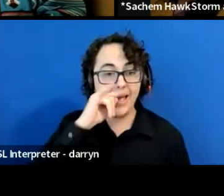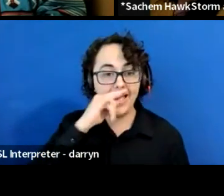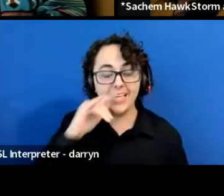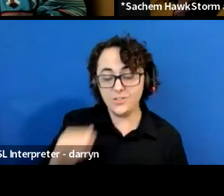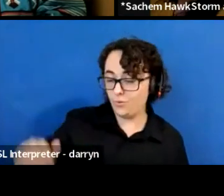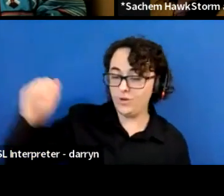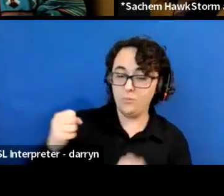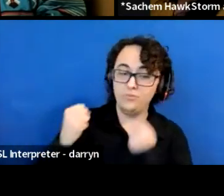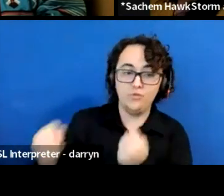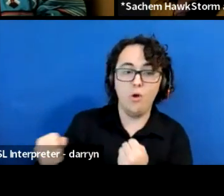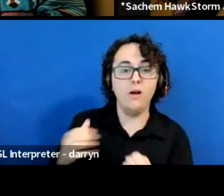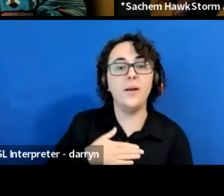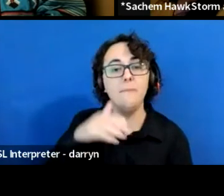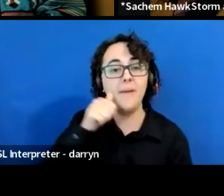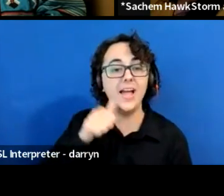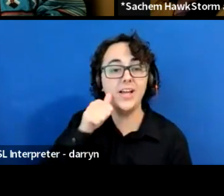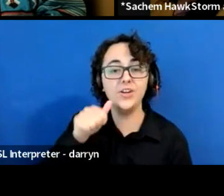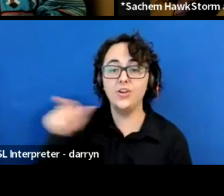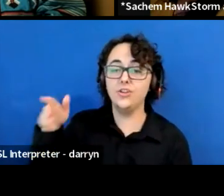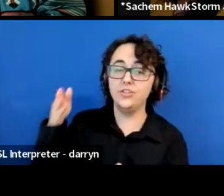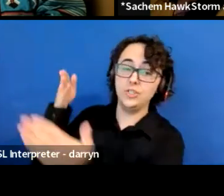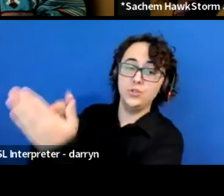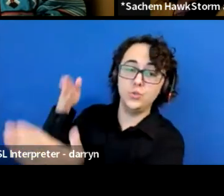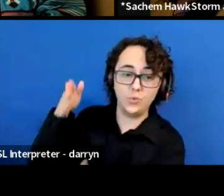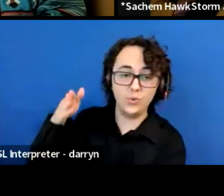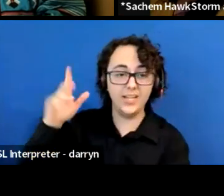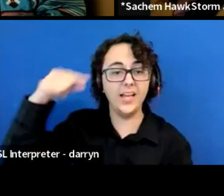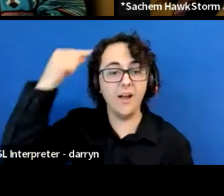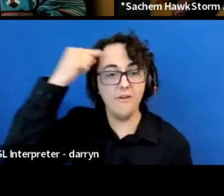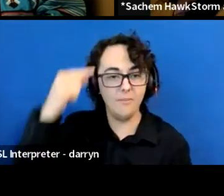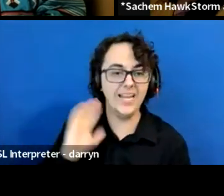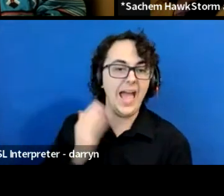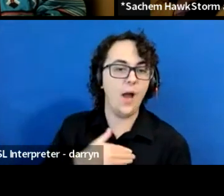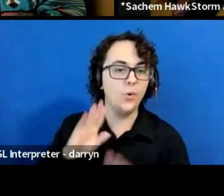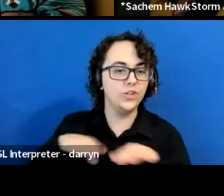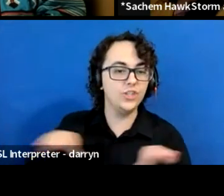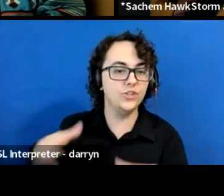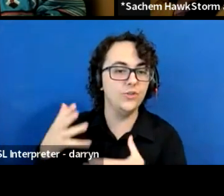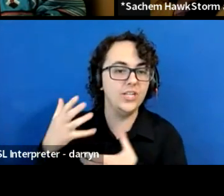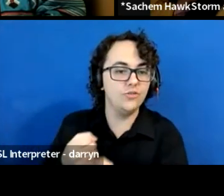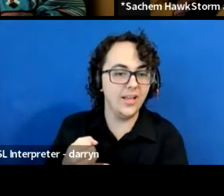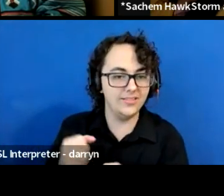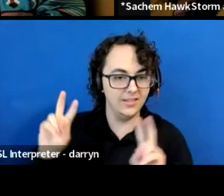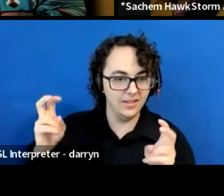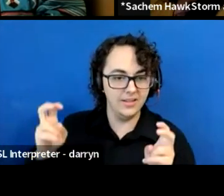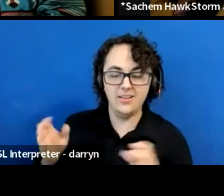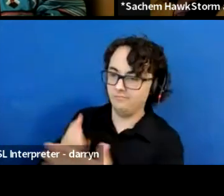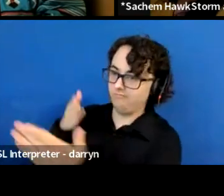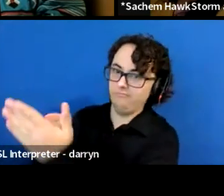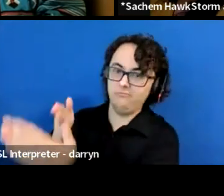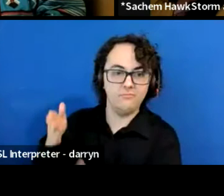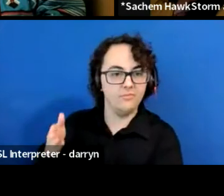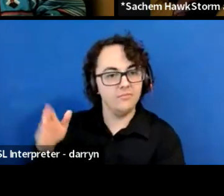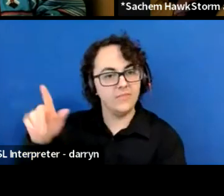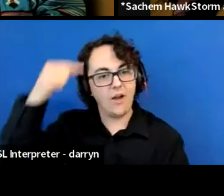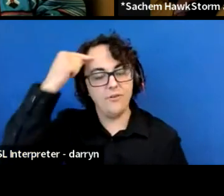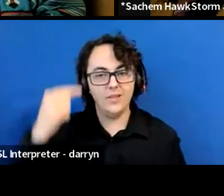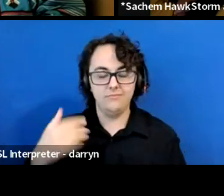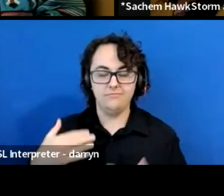but she's part of our children's trust. So I guess what I'm trying to say is I just wanna make sure that everyone understands that we can do this.